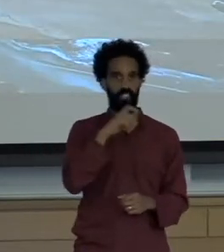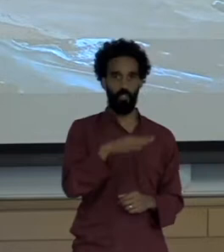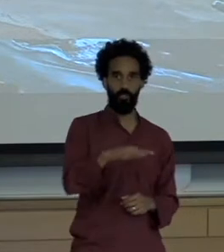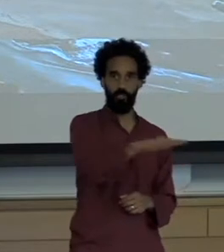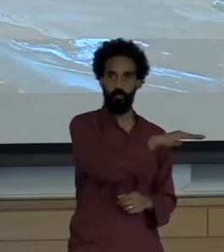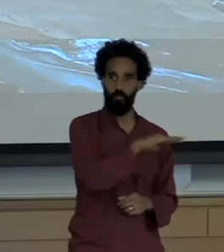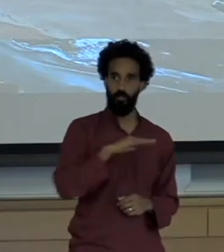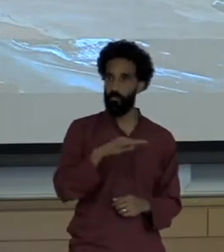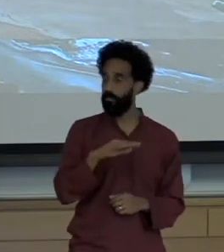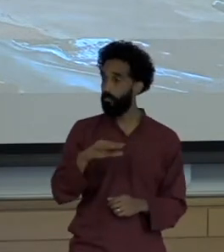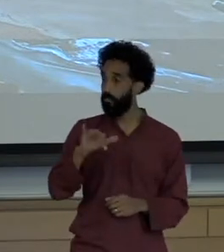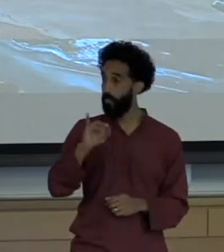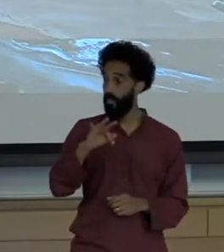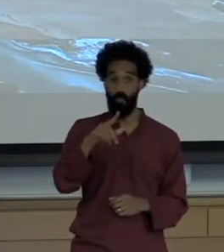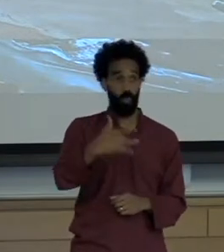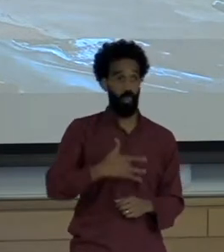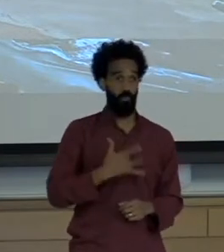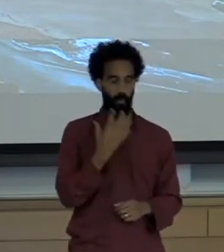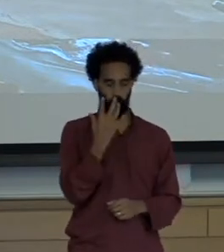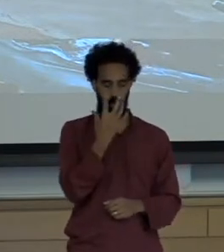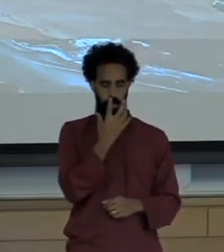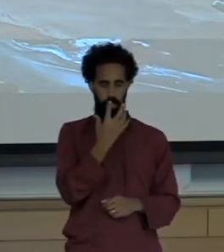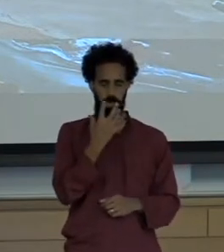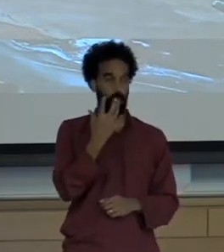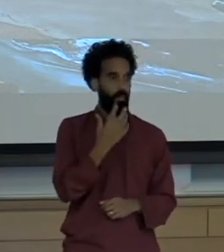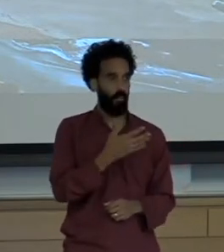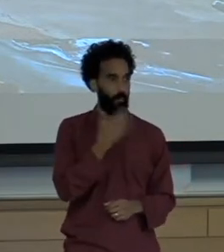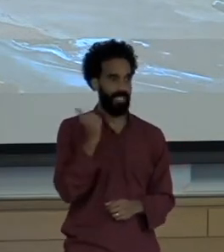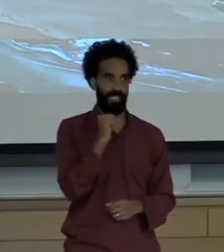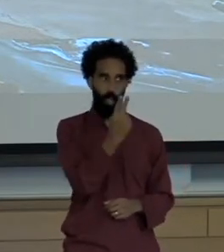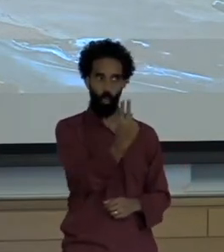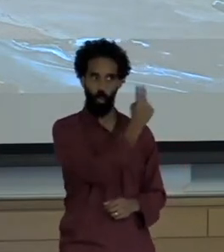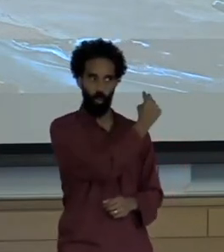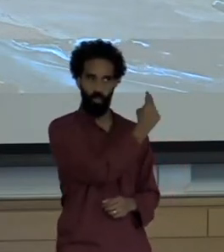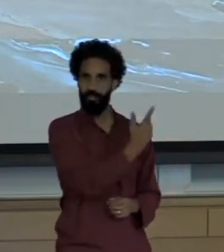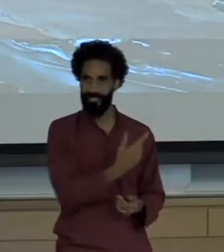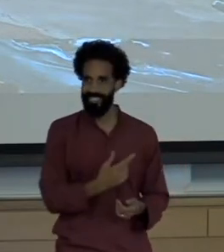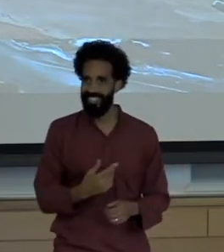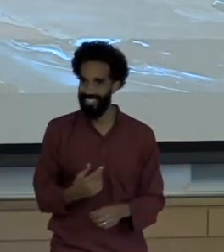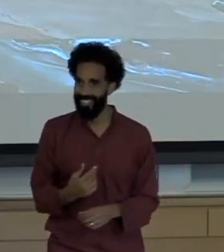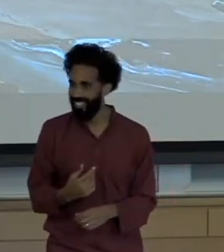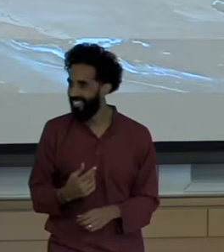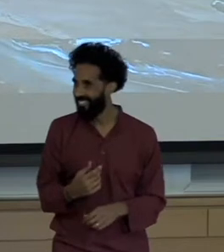You might want to now go and tweet about how this woman is going on and on about environmental risk here